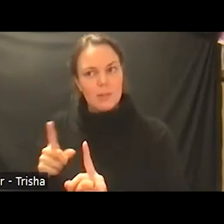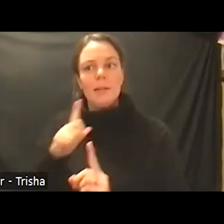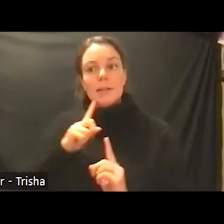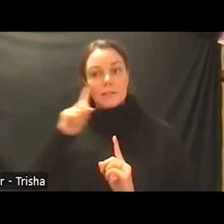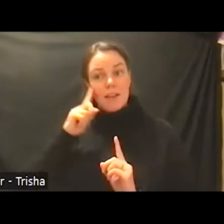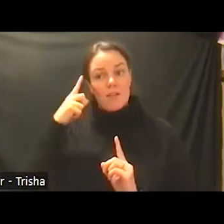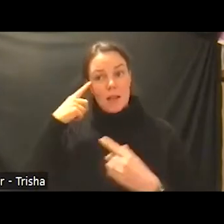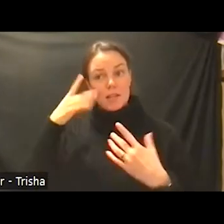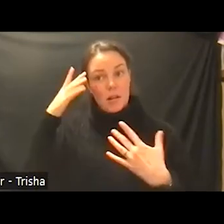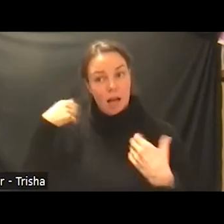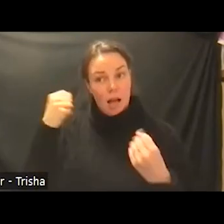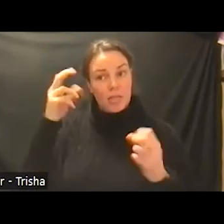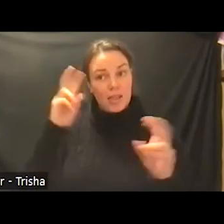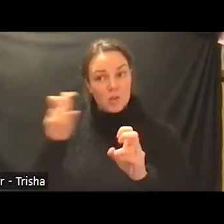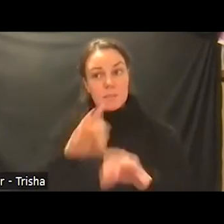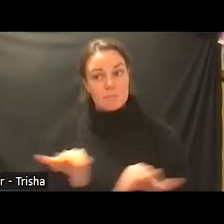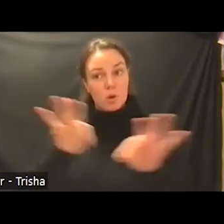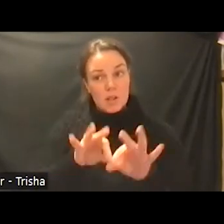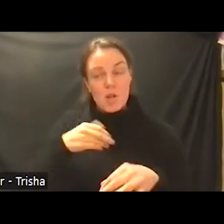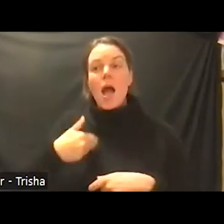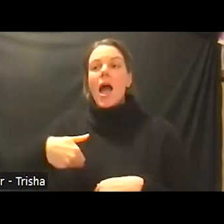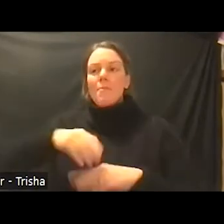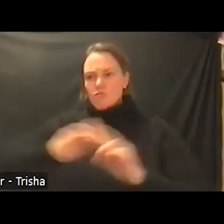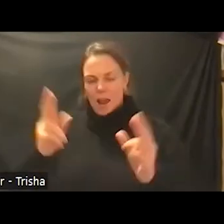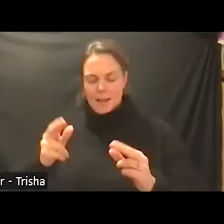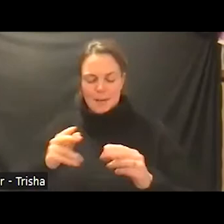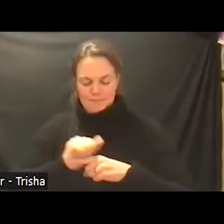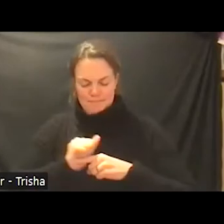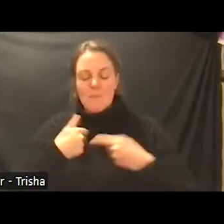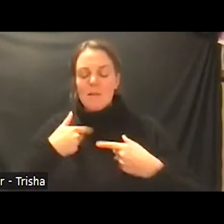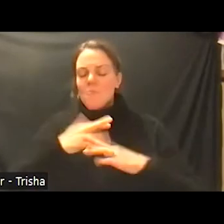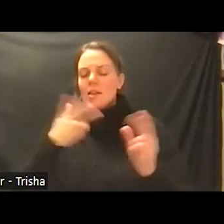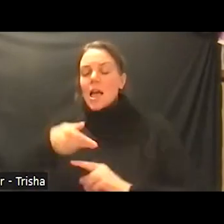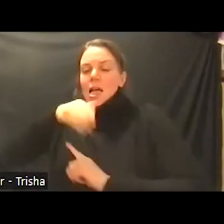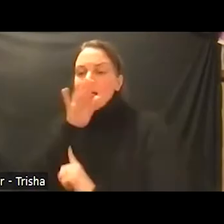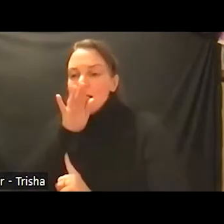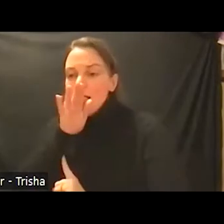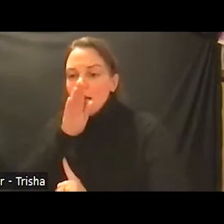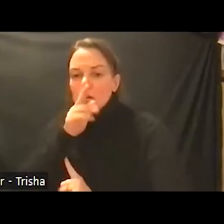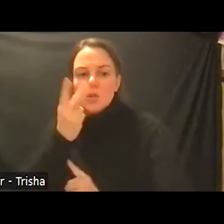i get about two sentences into the speech and the department chair stops me and says bob we get it